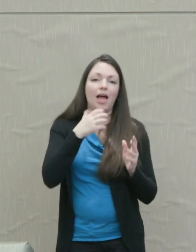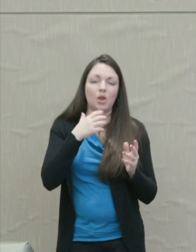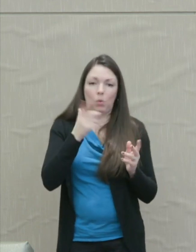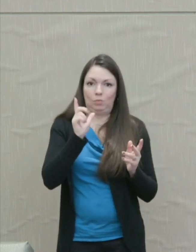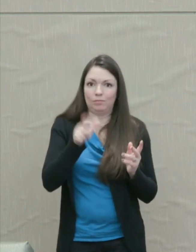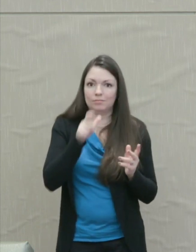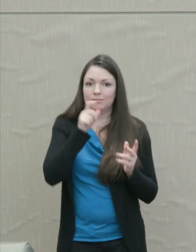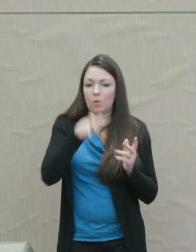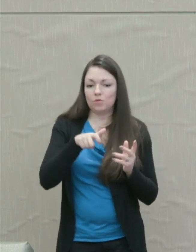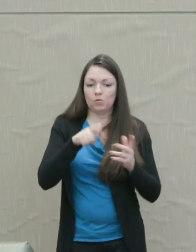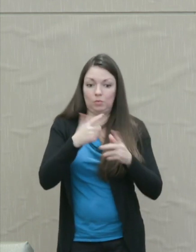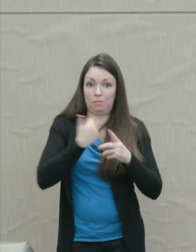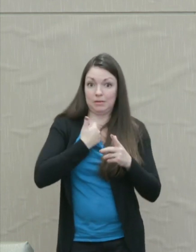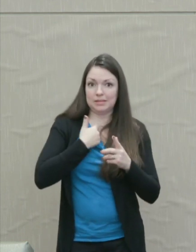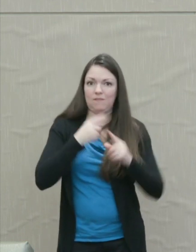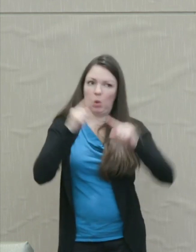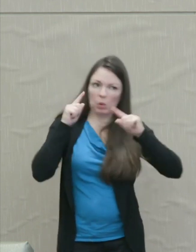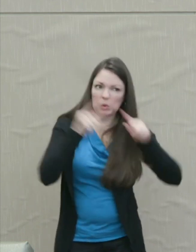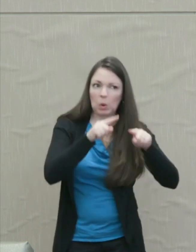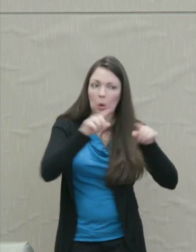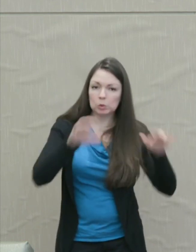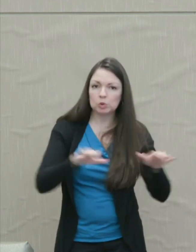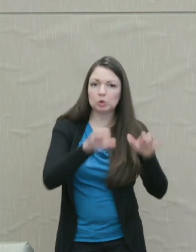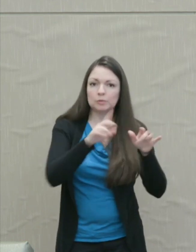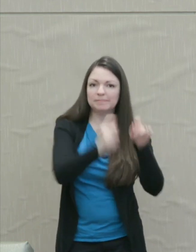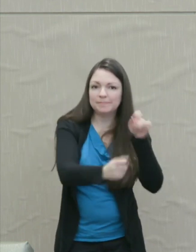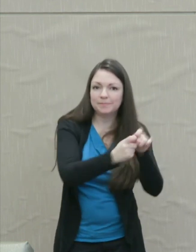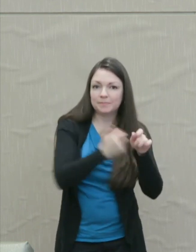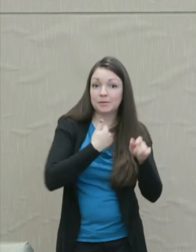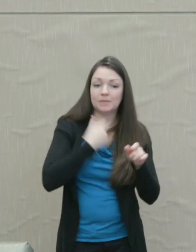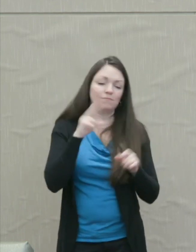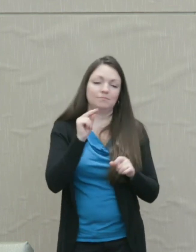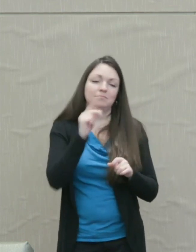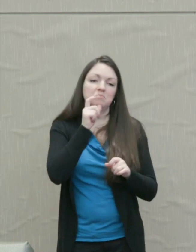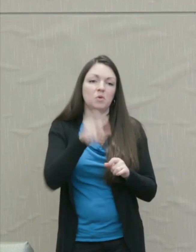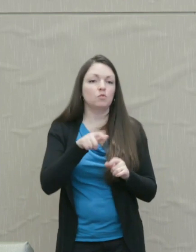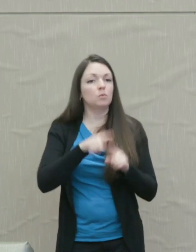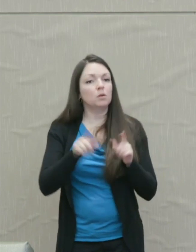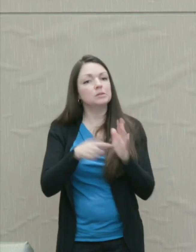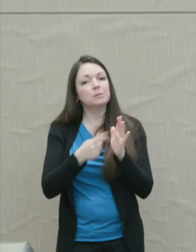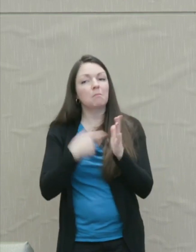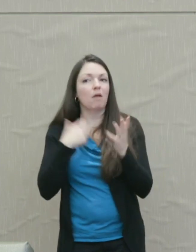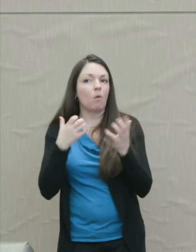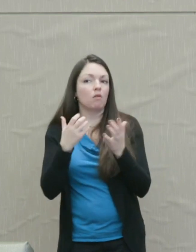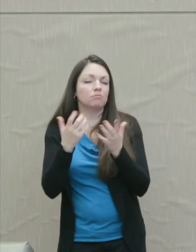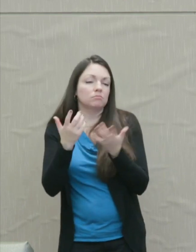I might just want to the law to do that for me or maybe even some type of divine justice.